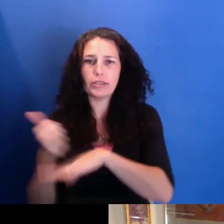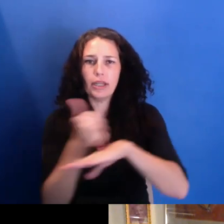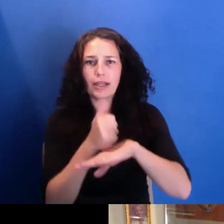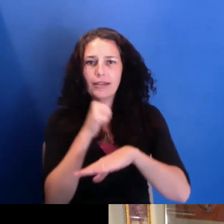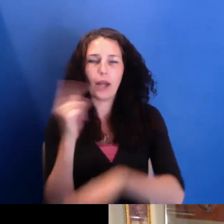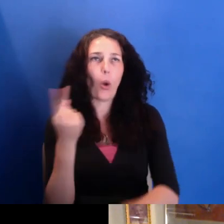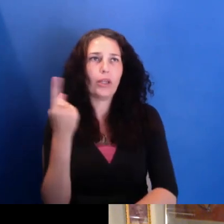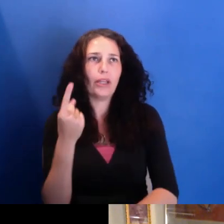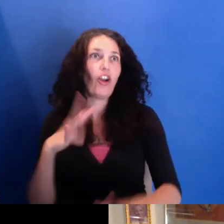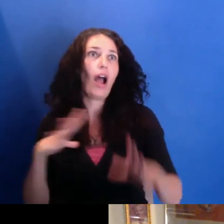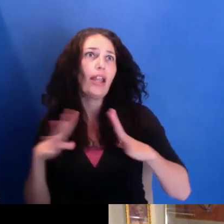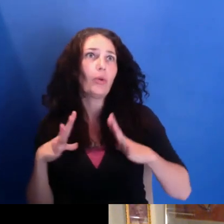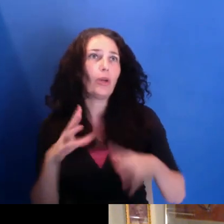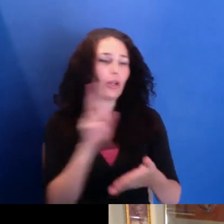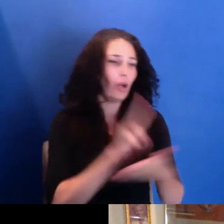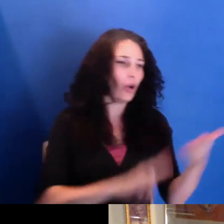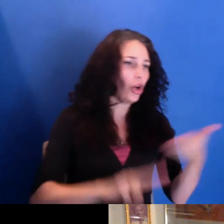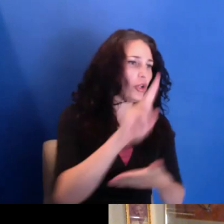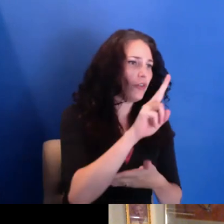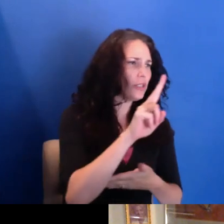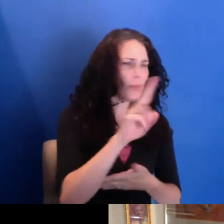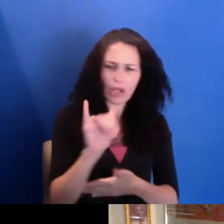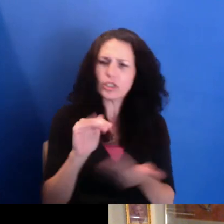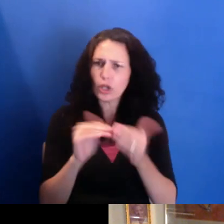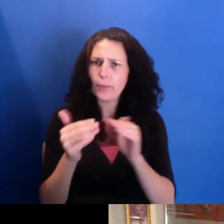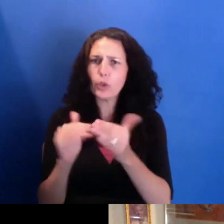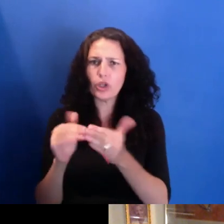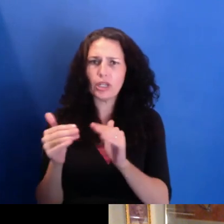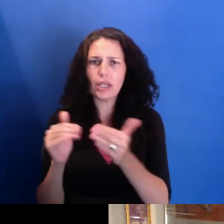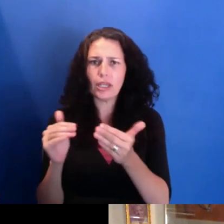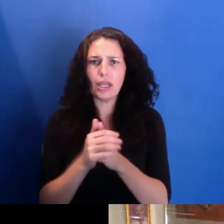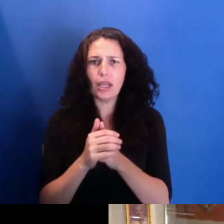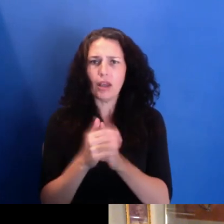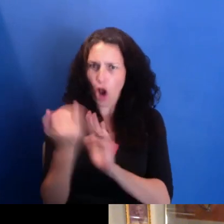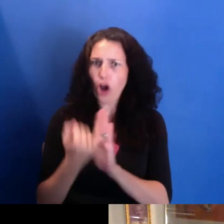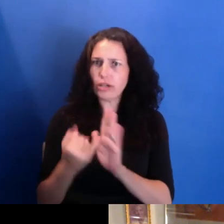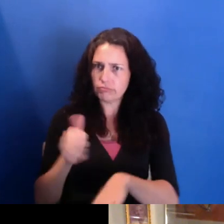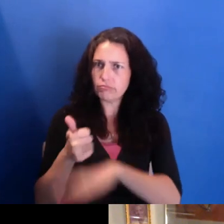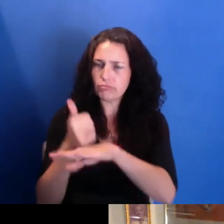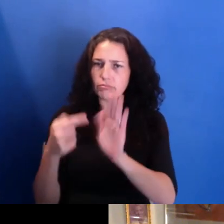but really for community art forms. And I remember one-- one program director that we had at Scribe